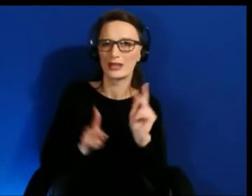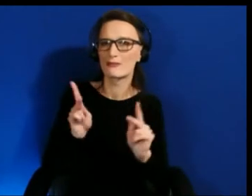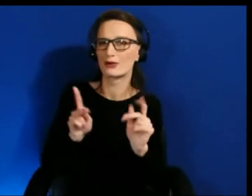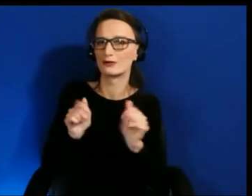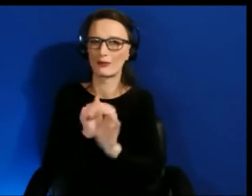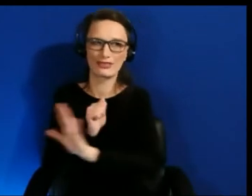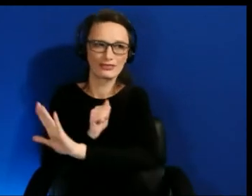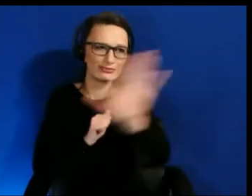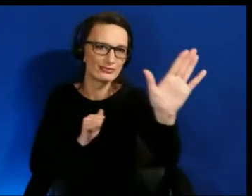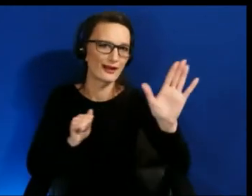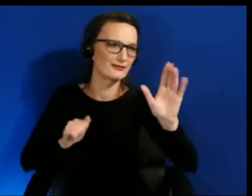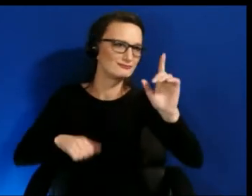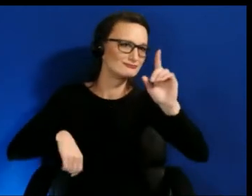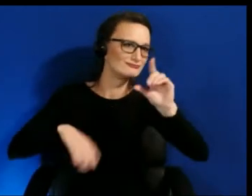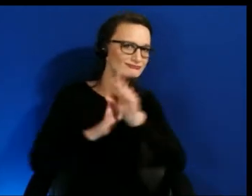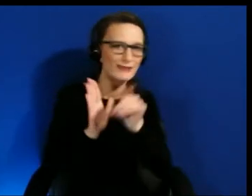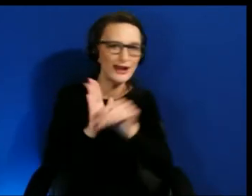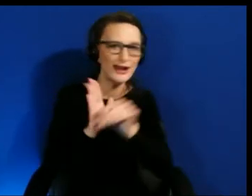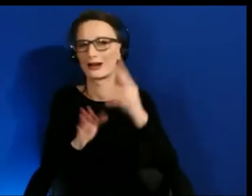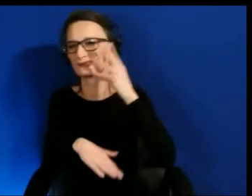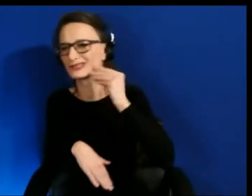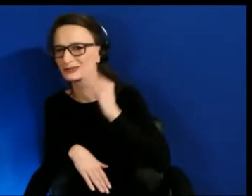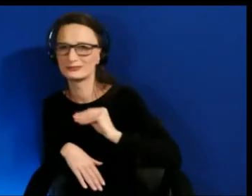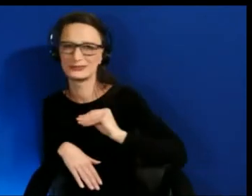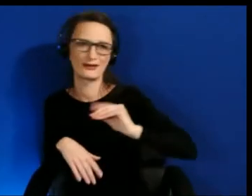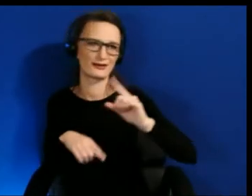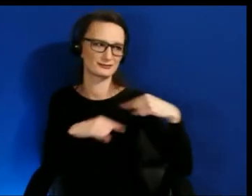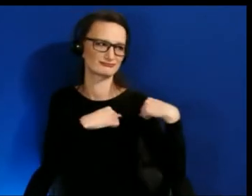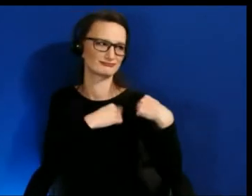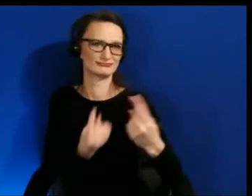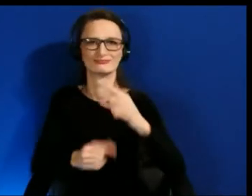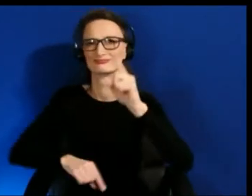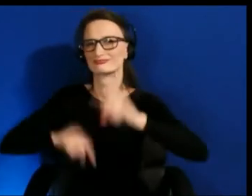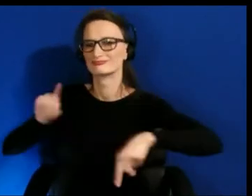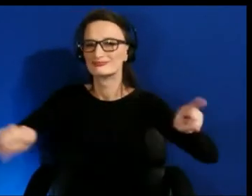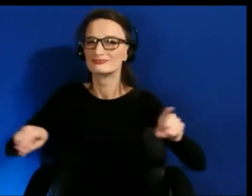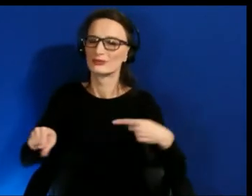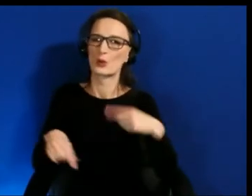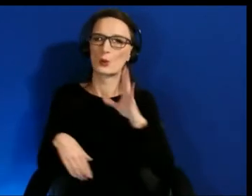perspectives we'll make this fabulous suite of technologies just so much more engaging